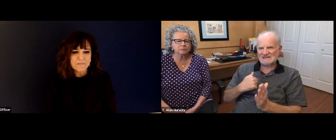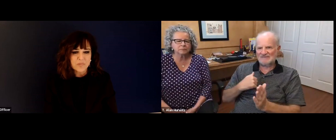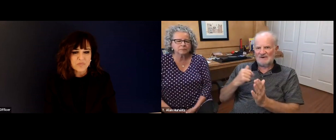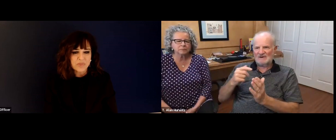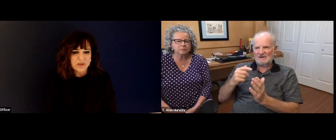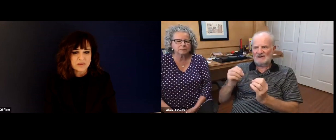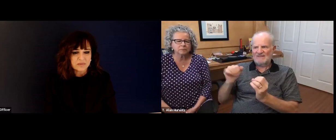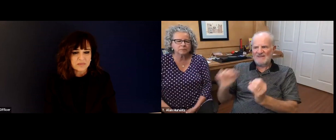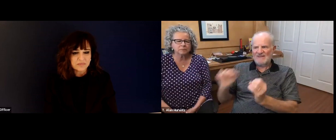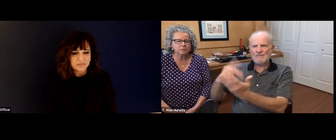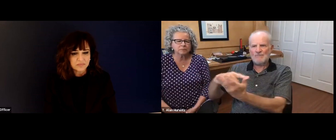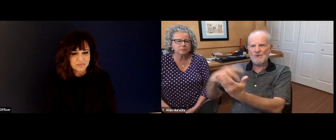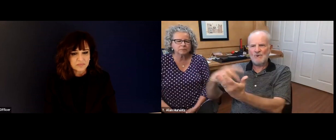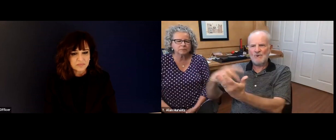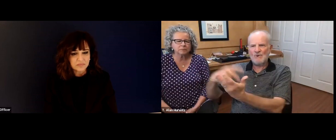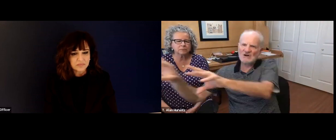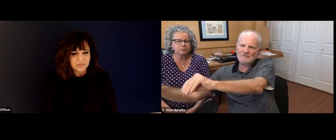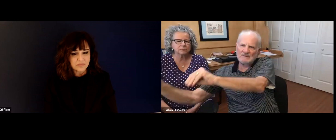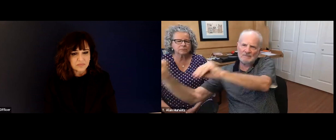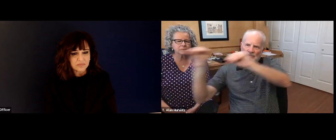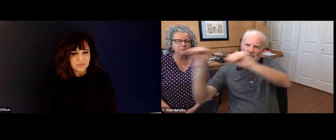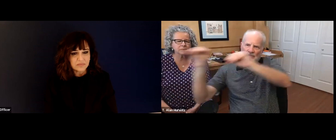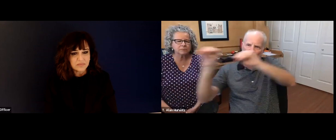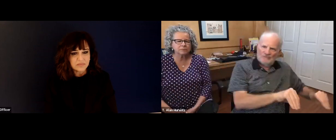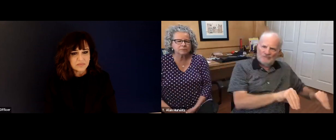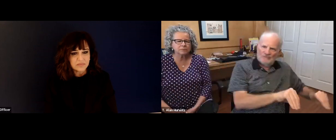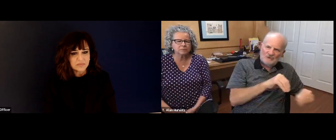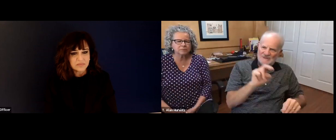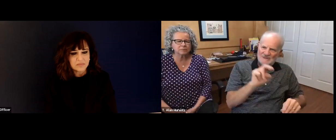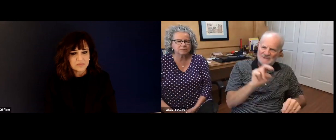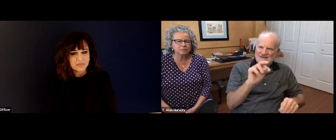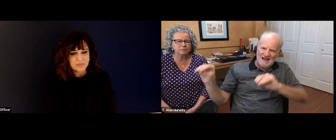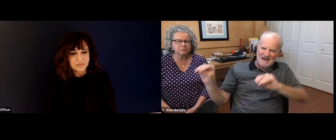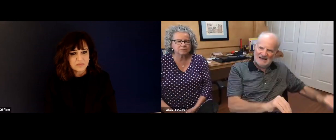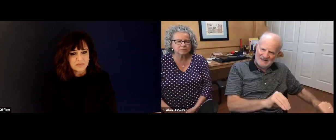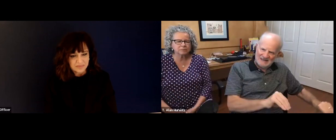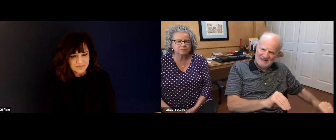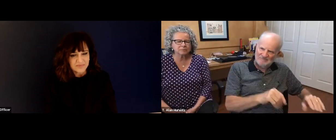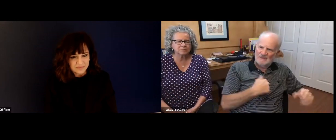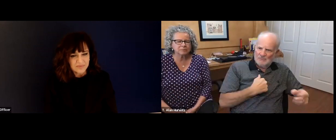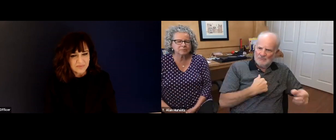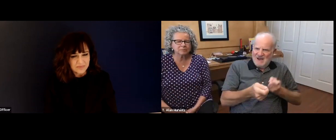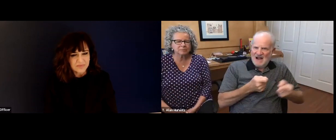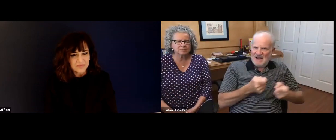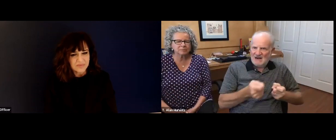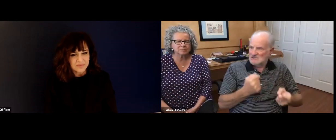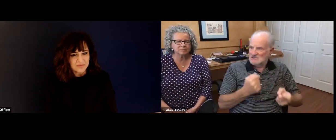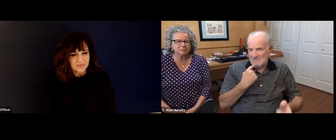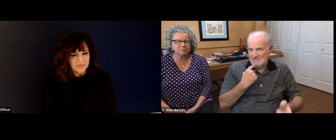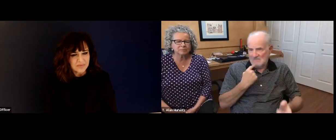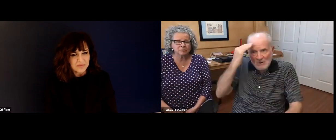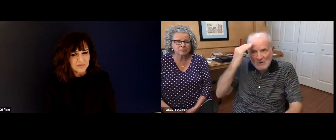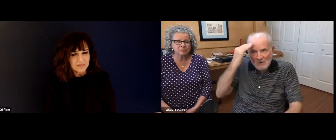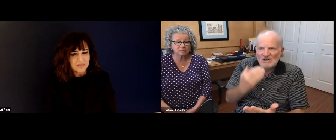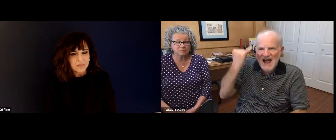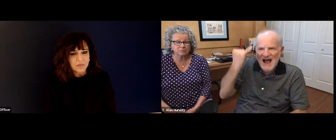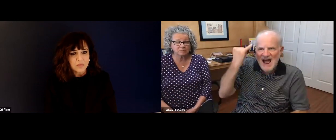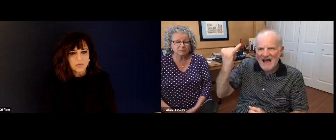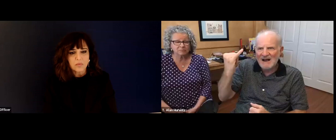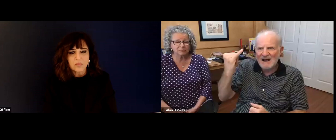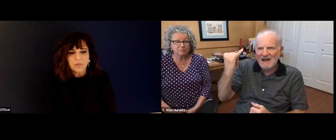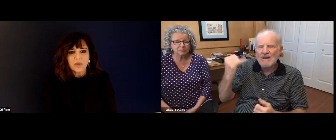made to cut that program. And they approached me and asked if